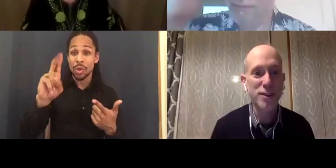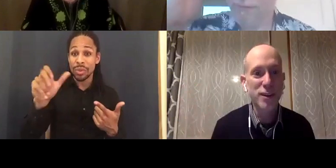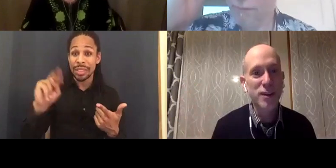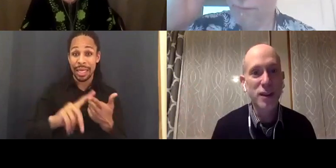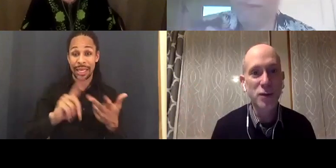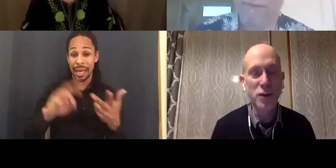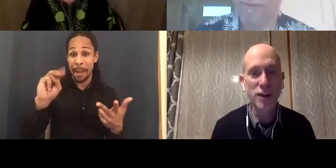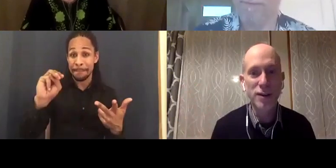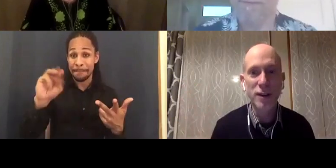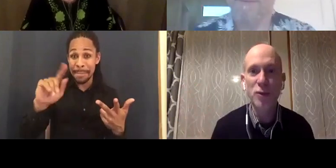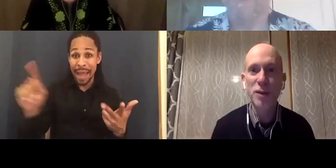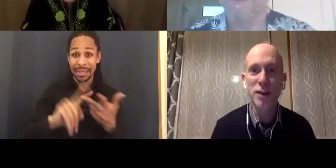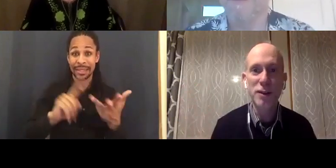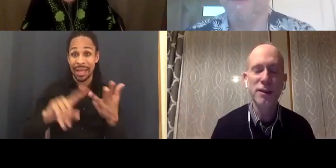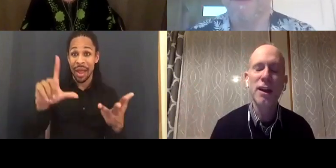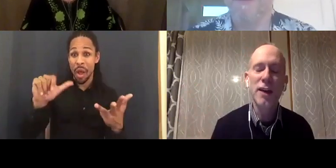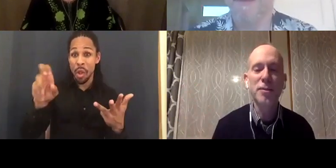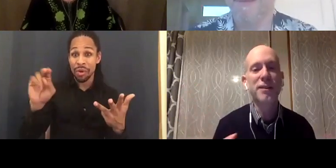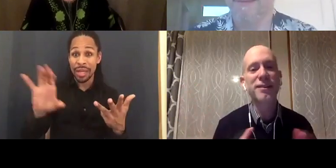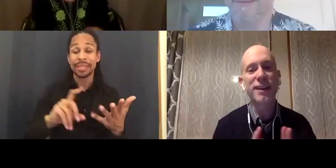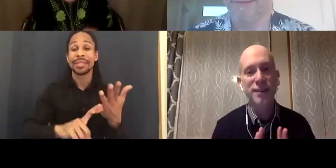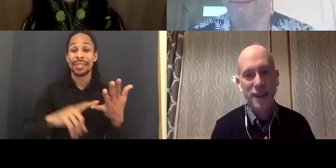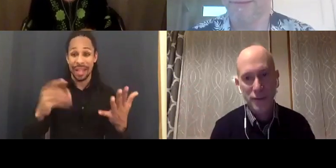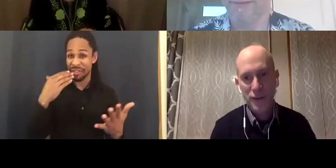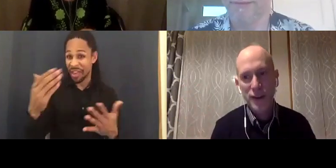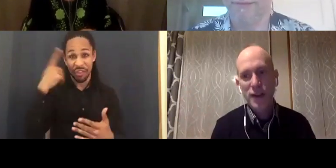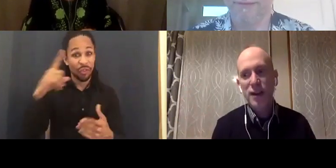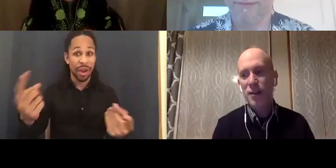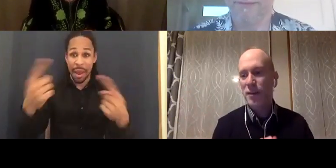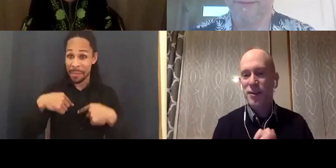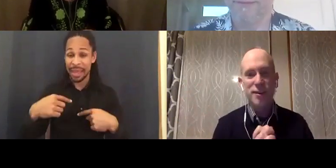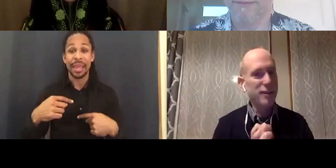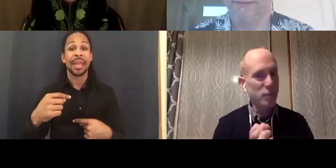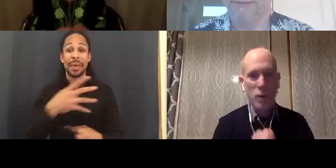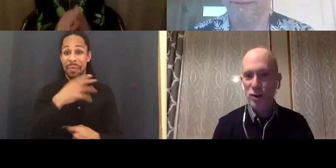Thank you for joining us. Thank you for being here tonight. Everybody stay safe. Wash your hands.